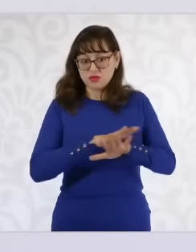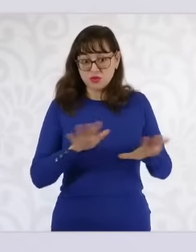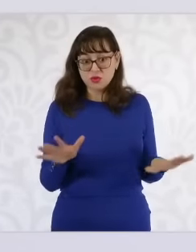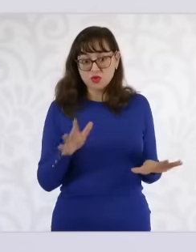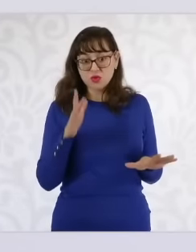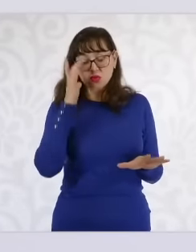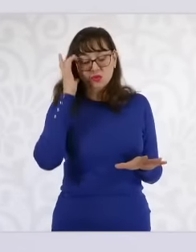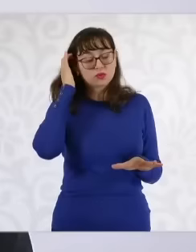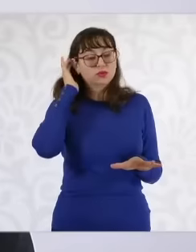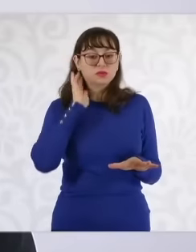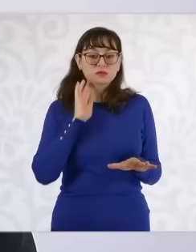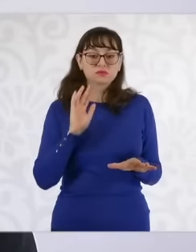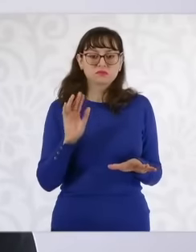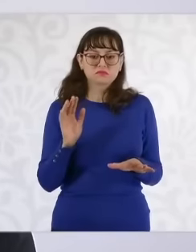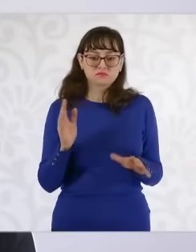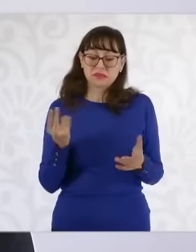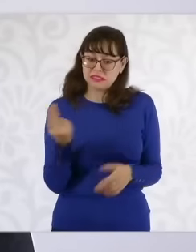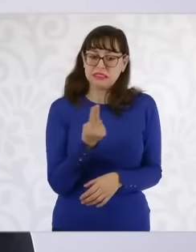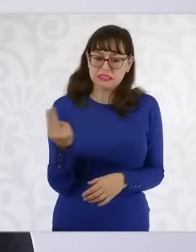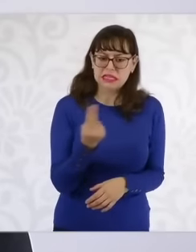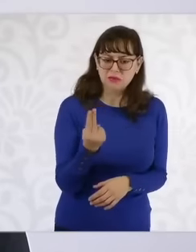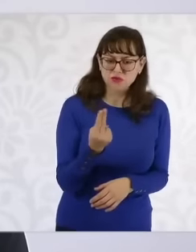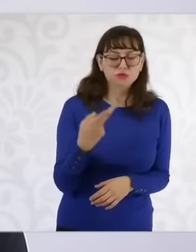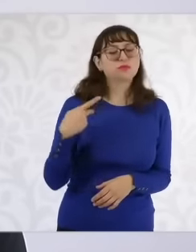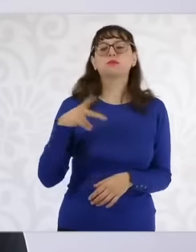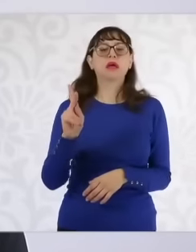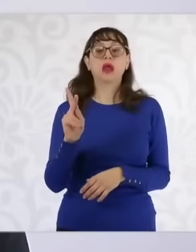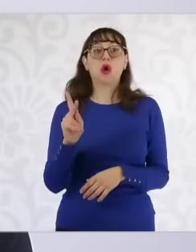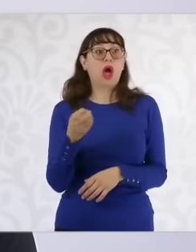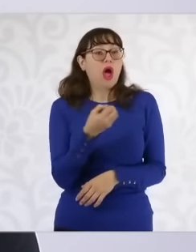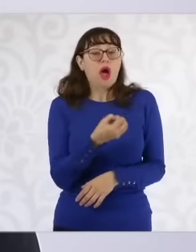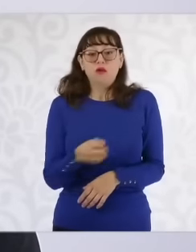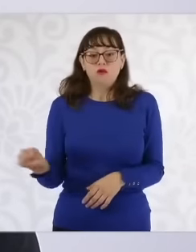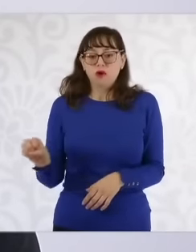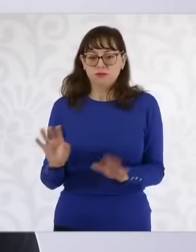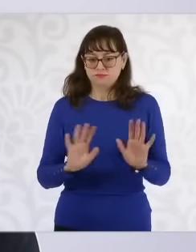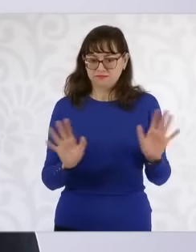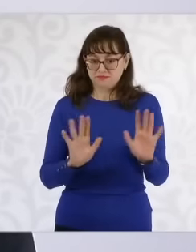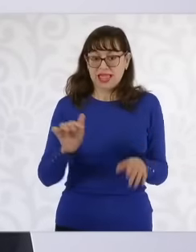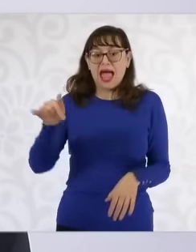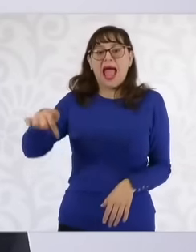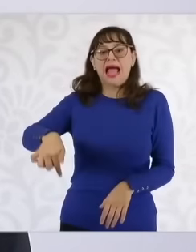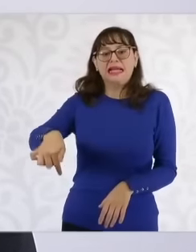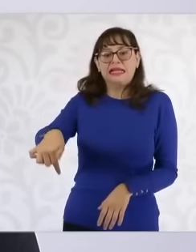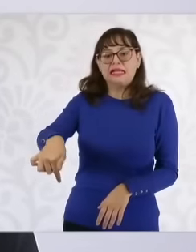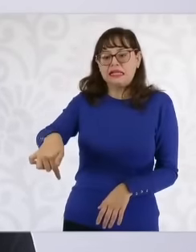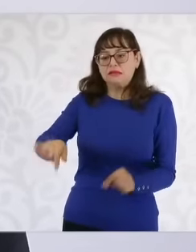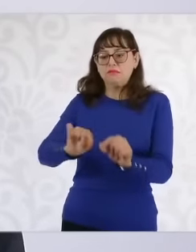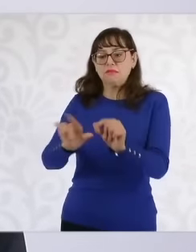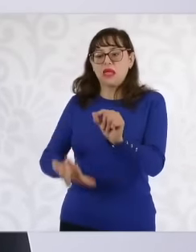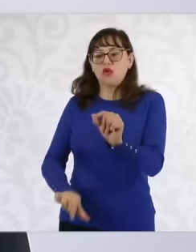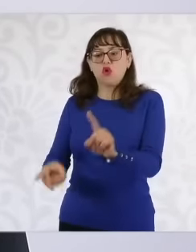they are not fundamental, that is, the kidnapping is proven and we have all the information